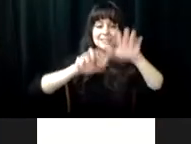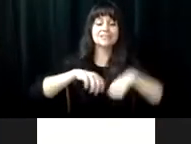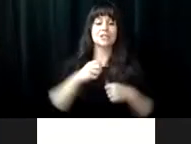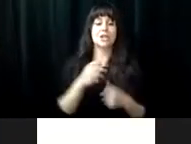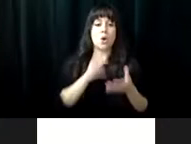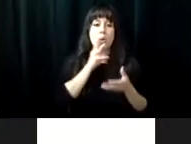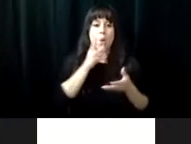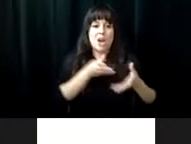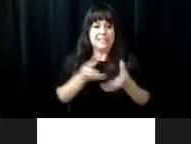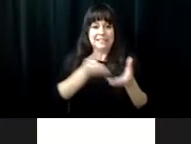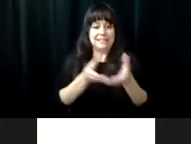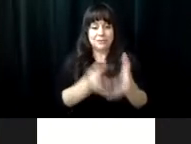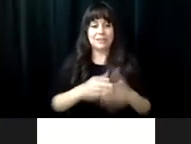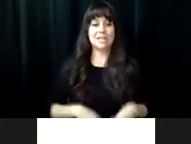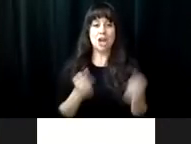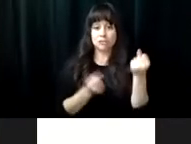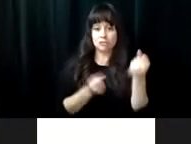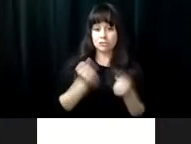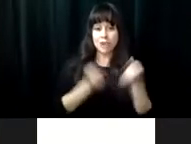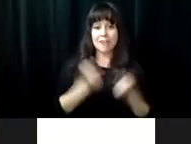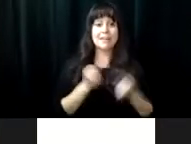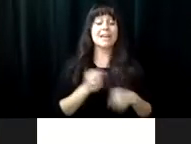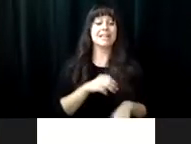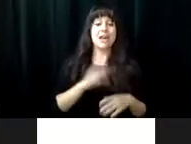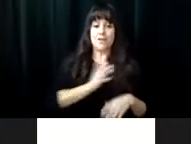a high ropes course, rock climbing, why water rafting